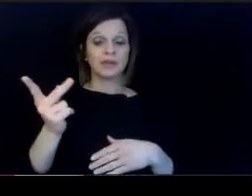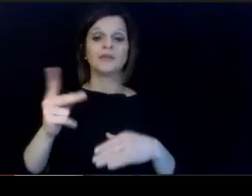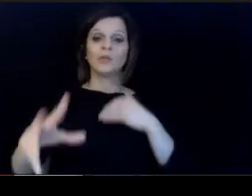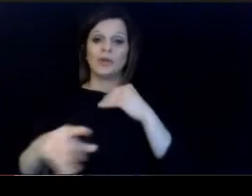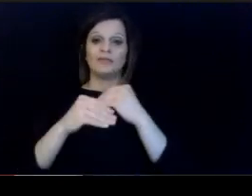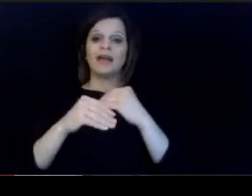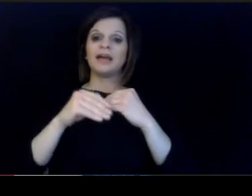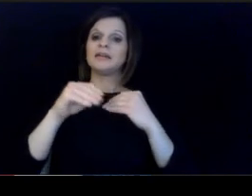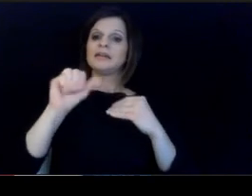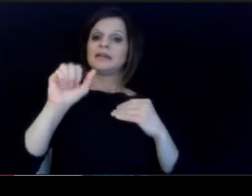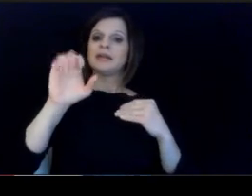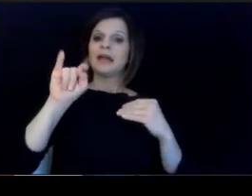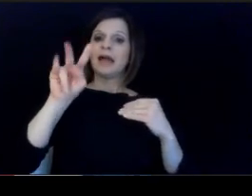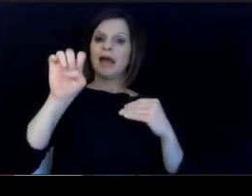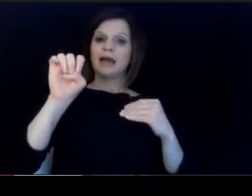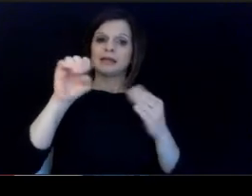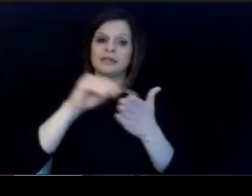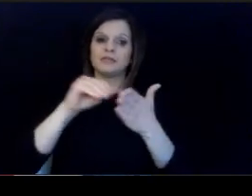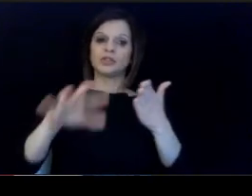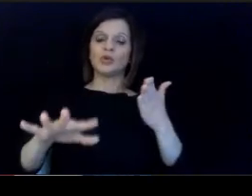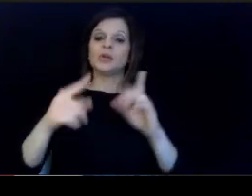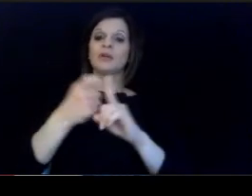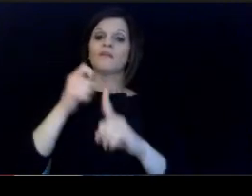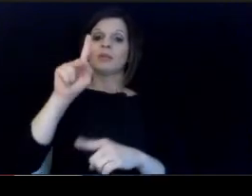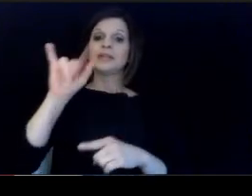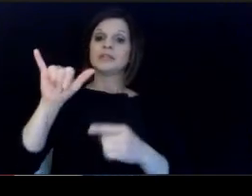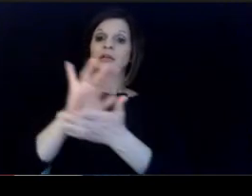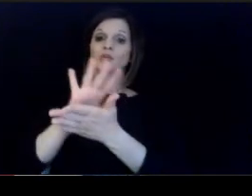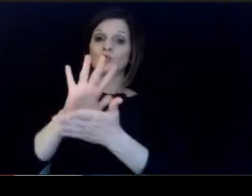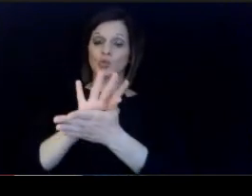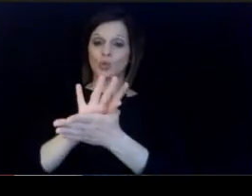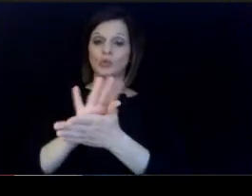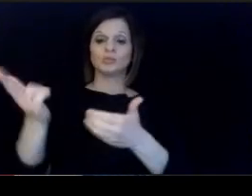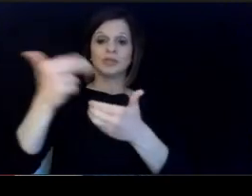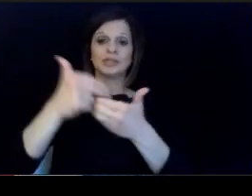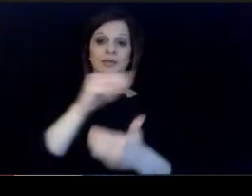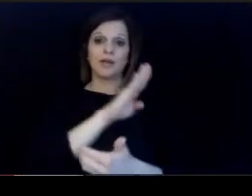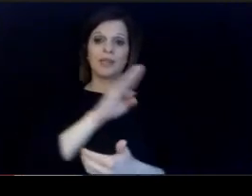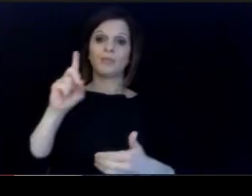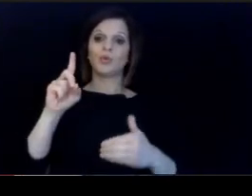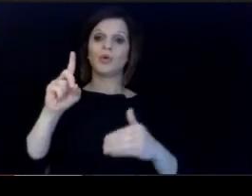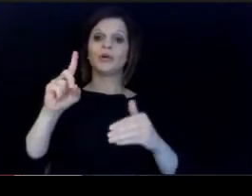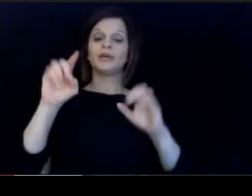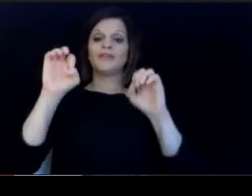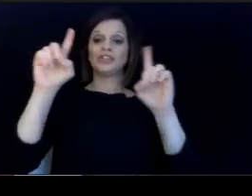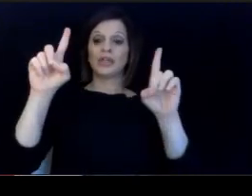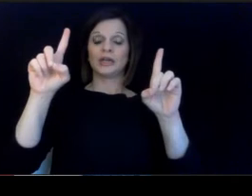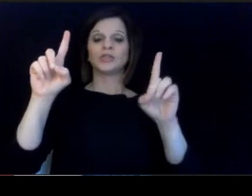an active student from Kentucky. schools to our Board of Education to elevate student voice as well.